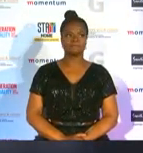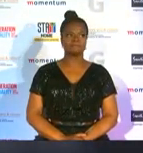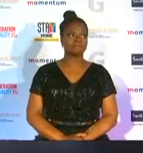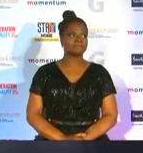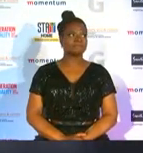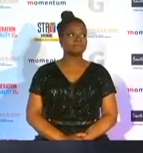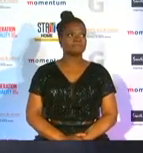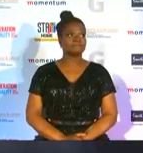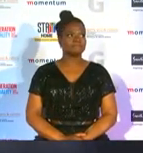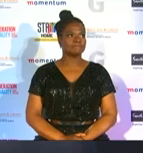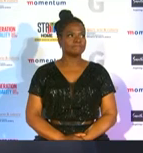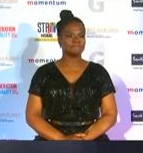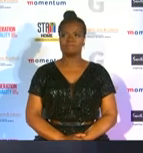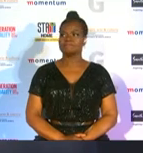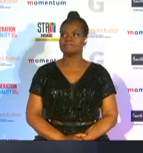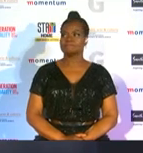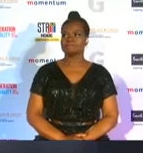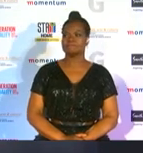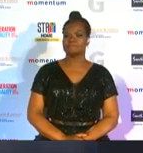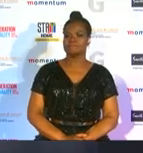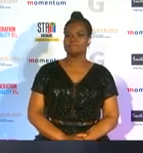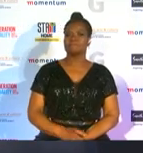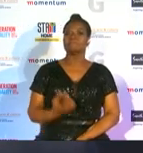it is safe to say that mohono was the face of broadcasting during the